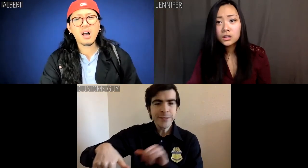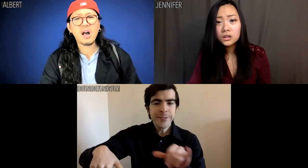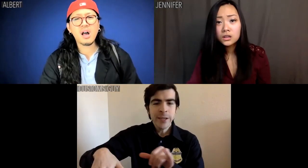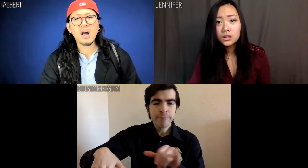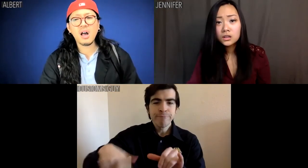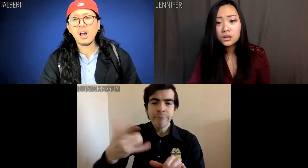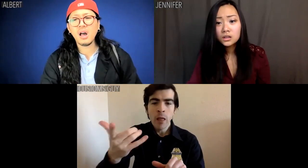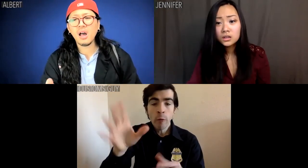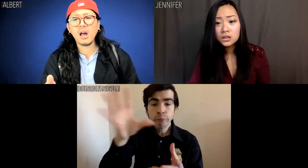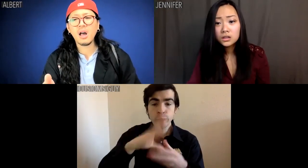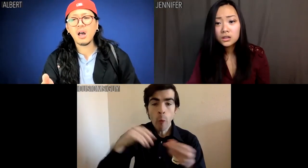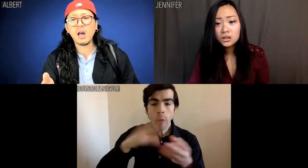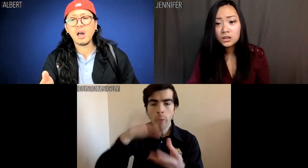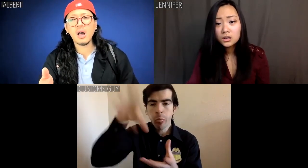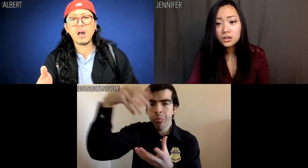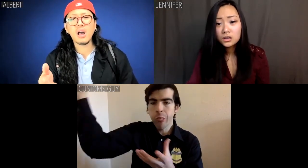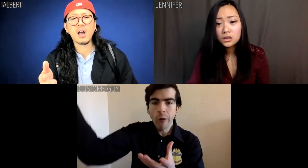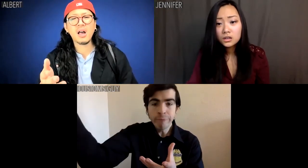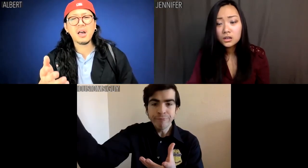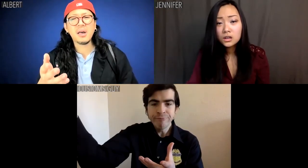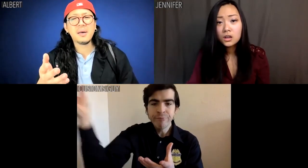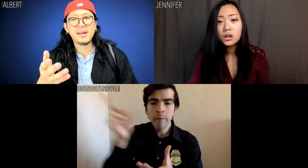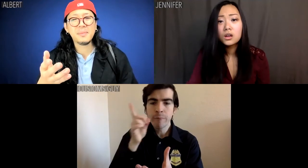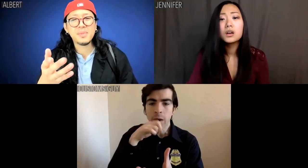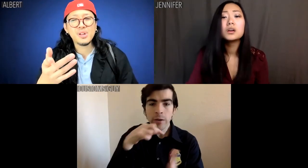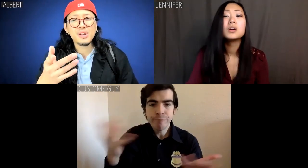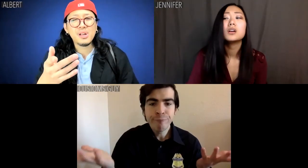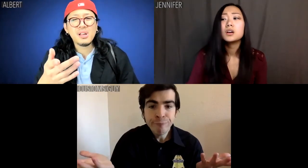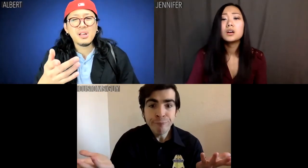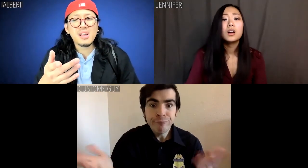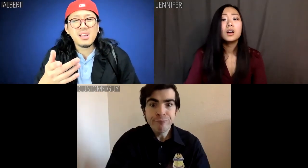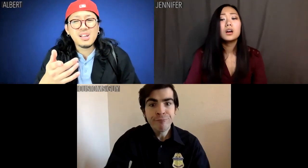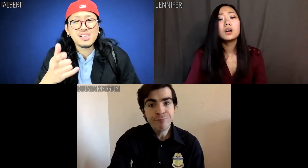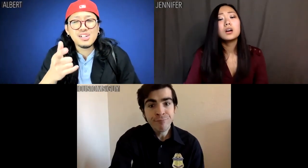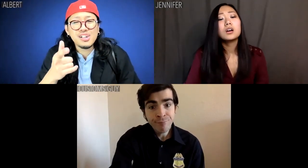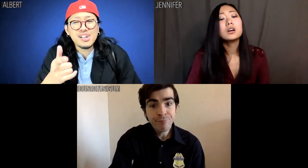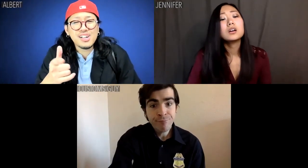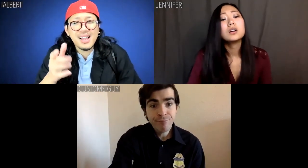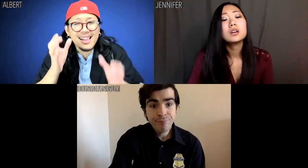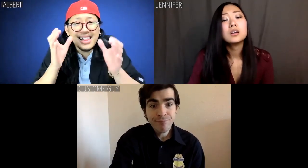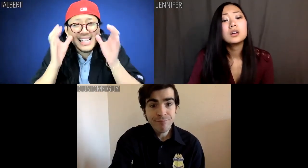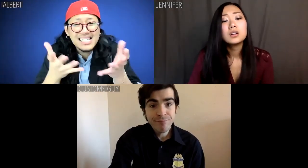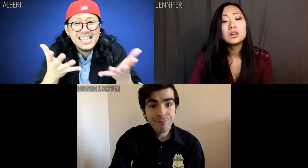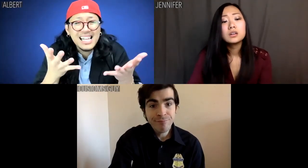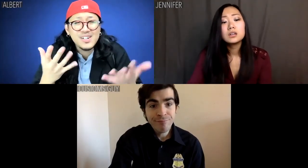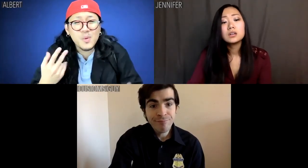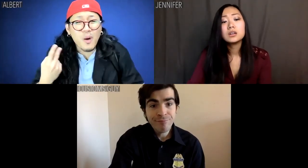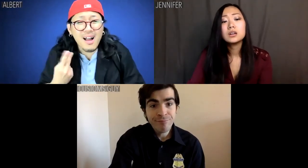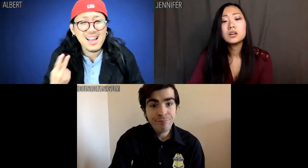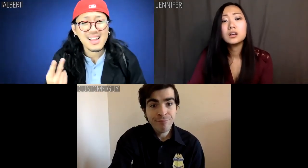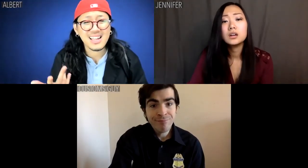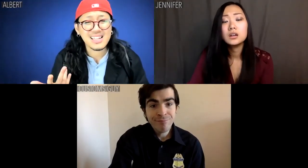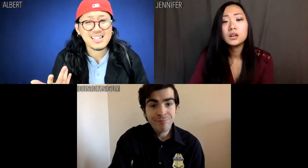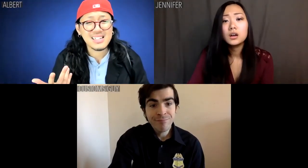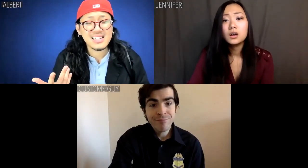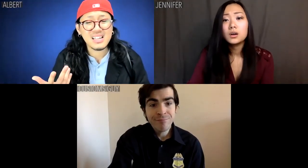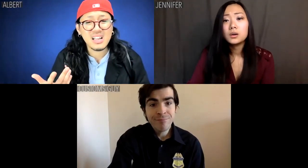nope, they're not answering because my finger phone's fake. And so is your story. Albert: You're not listening to us.